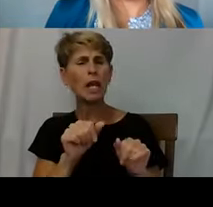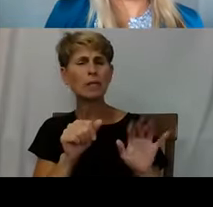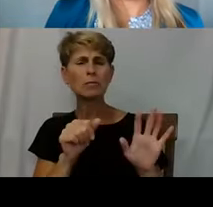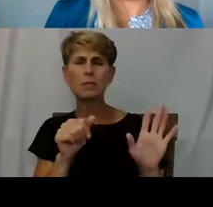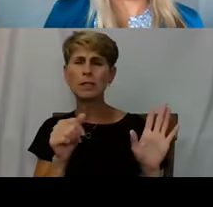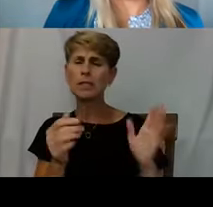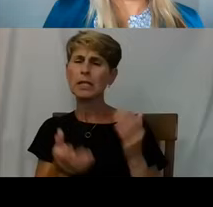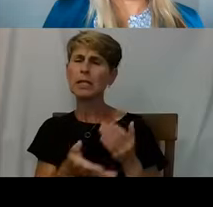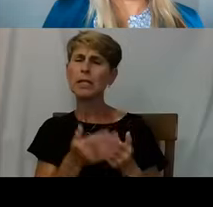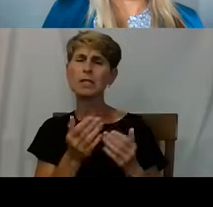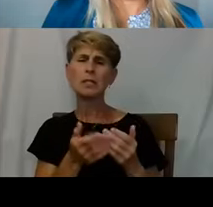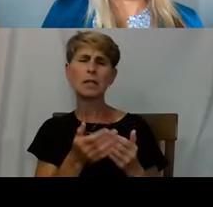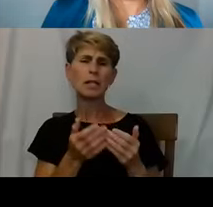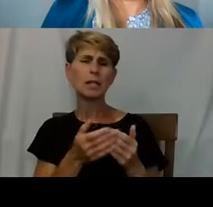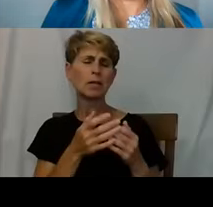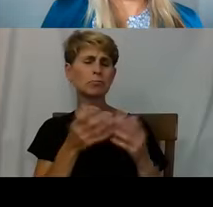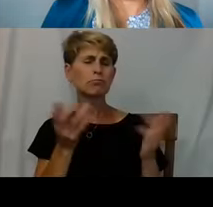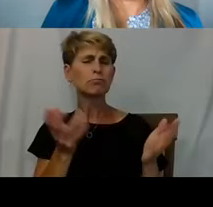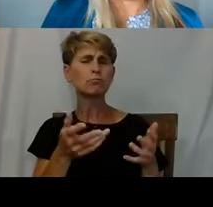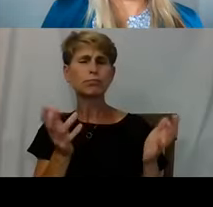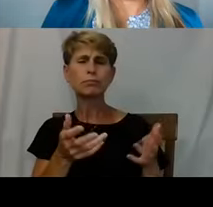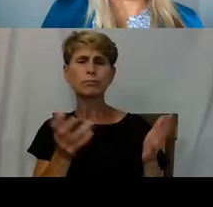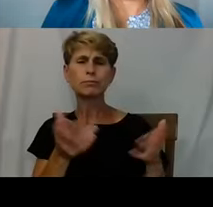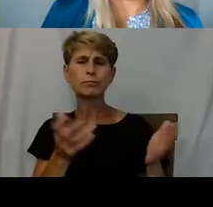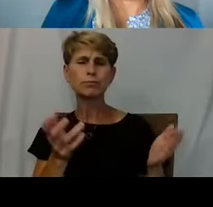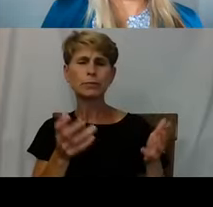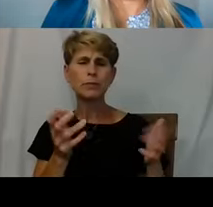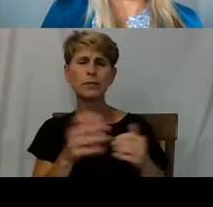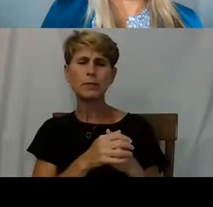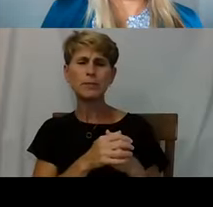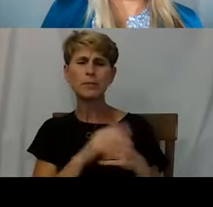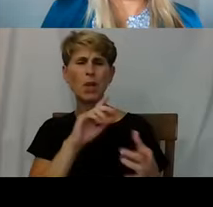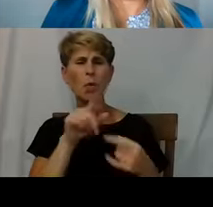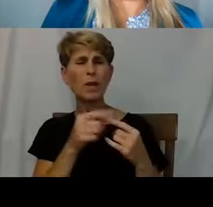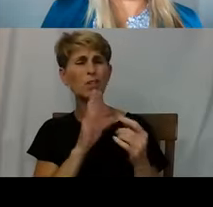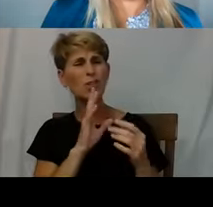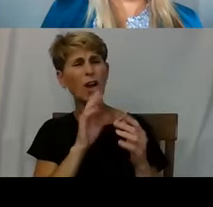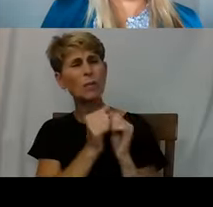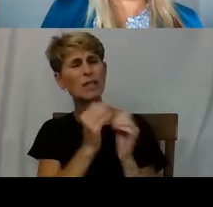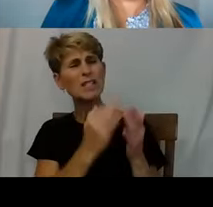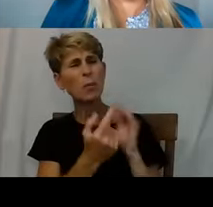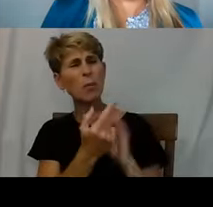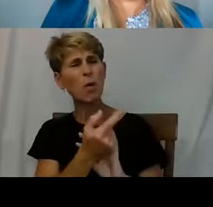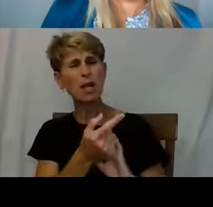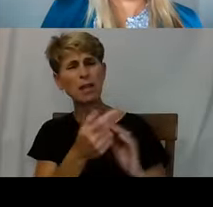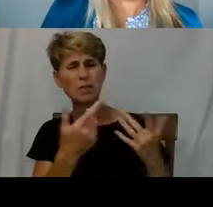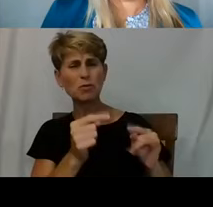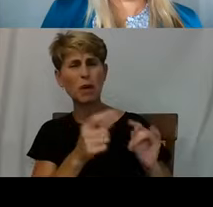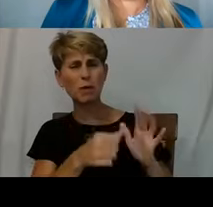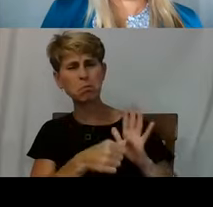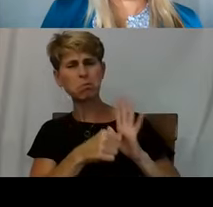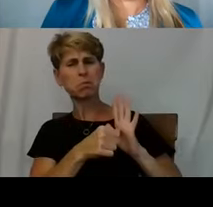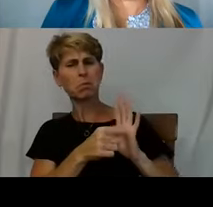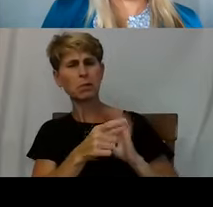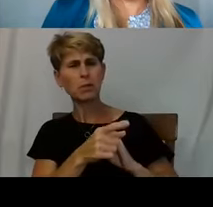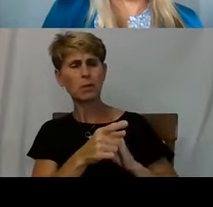If you're interviewing someone and they're trying to impress you with their resume, that might not be the best person. But if you're talking to someone